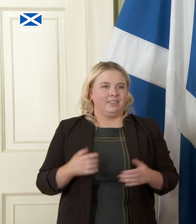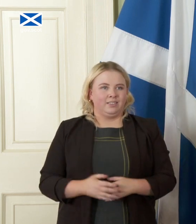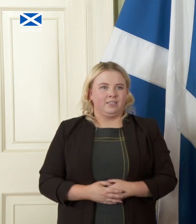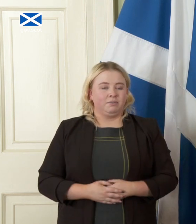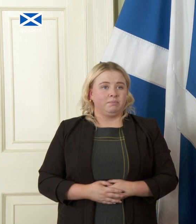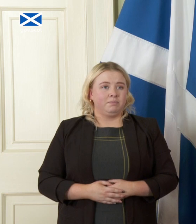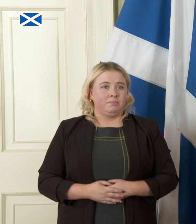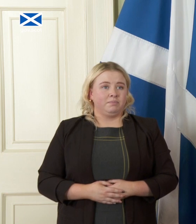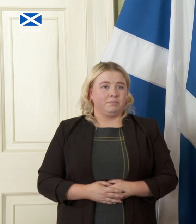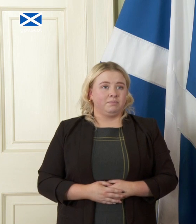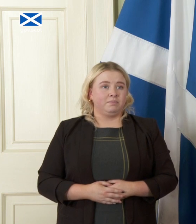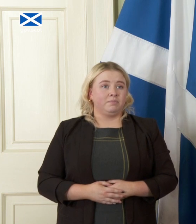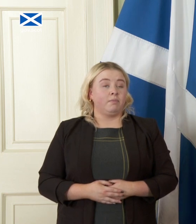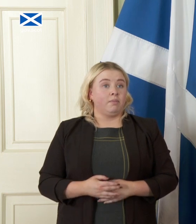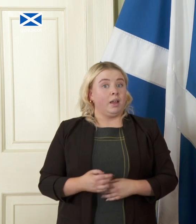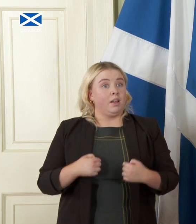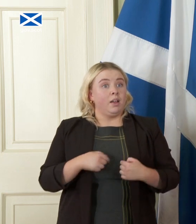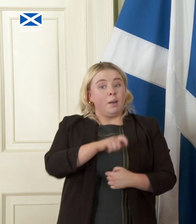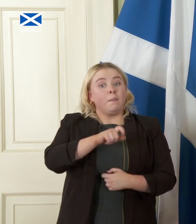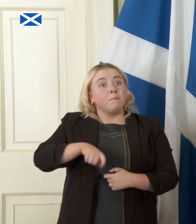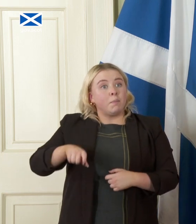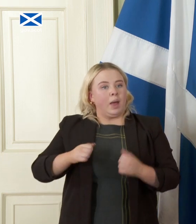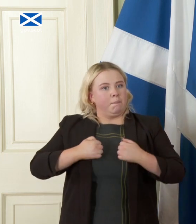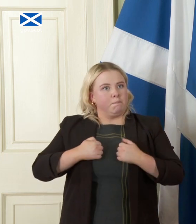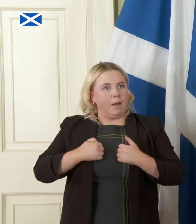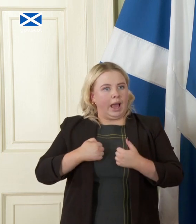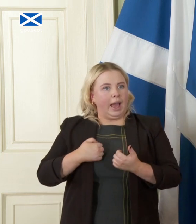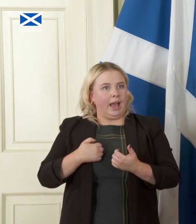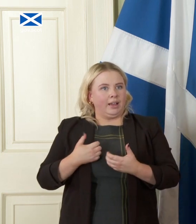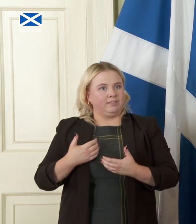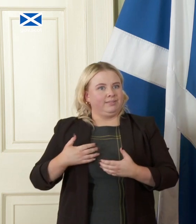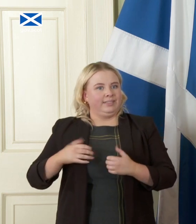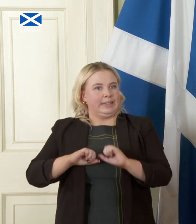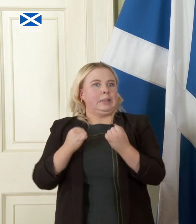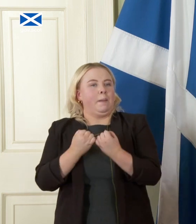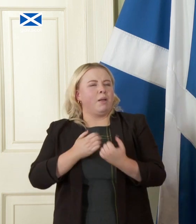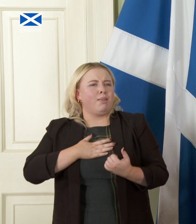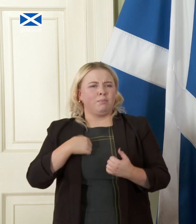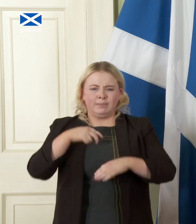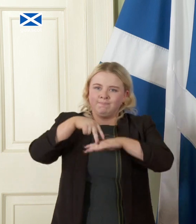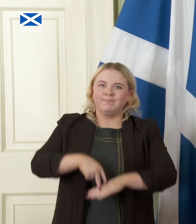are there are people in my own side of this debate who would love me to stand up and say on day one